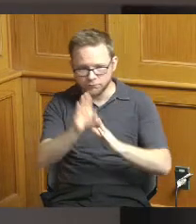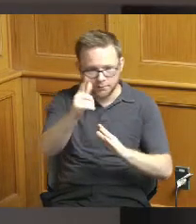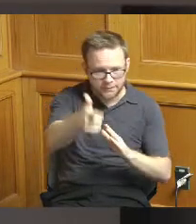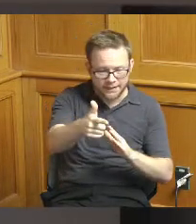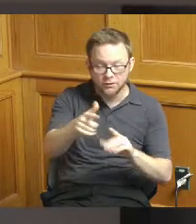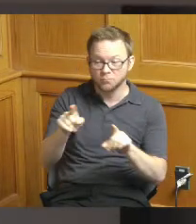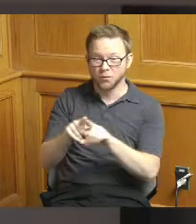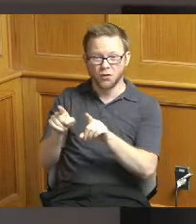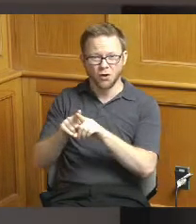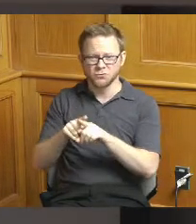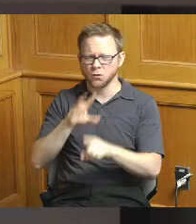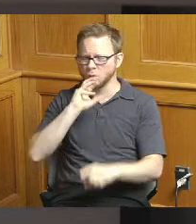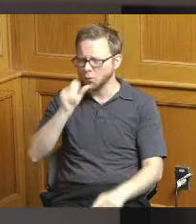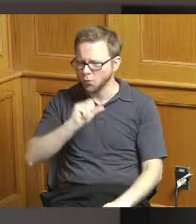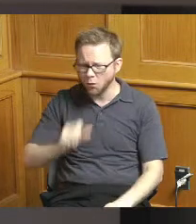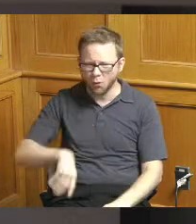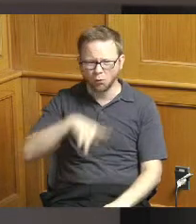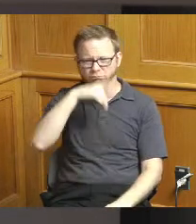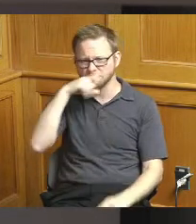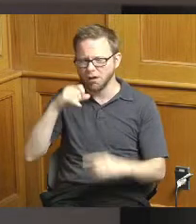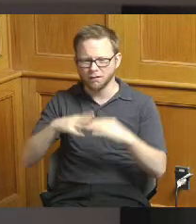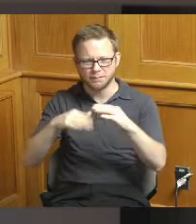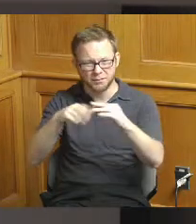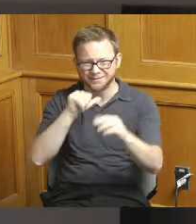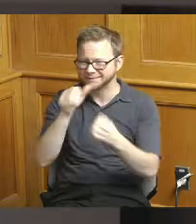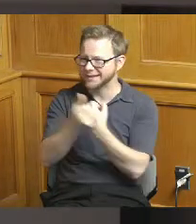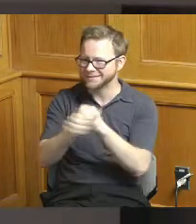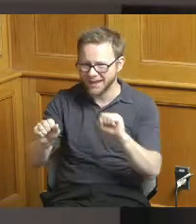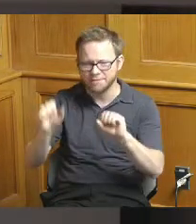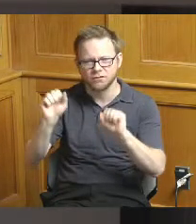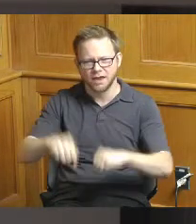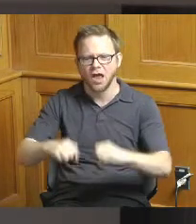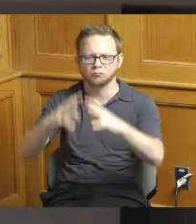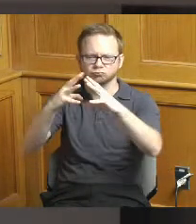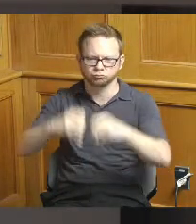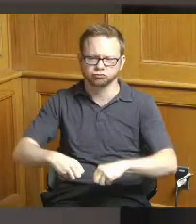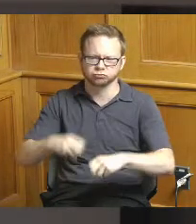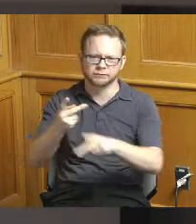blight and safety concerns a lot of these happen to be in proximity to to neighborhoods so kind